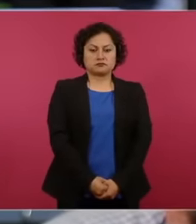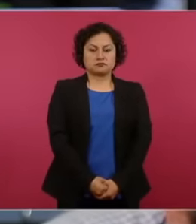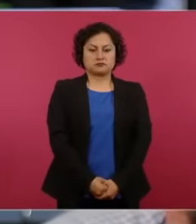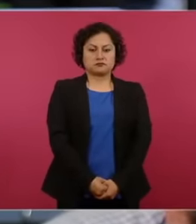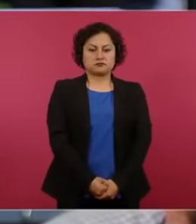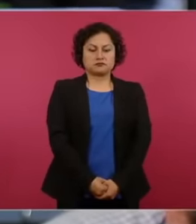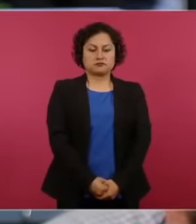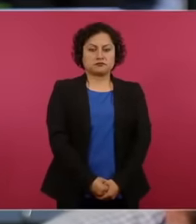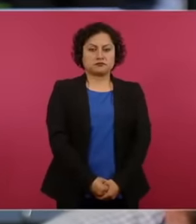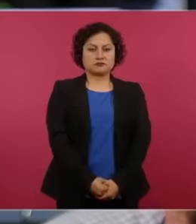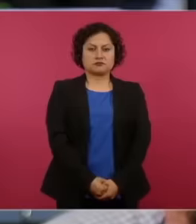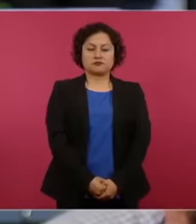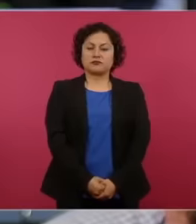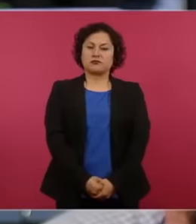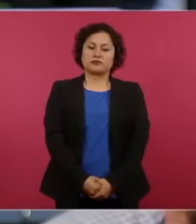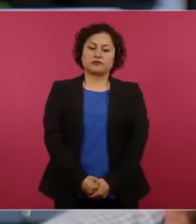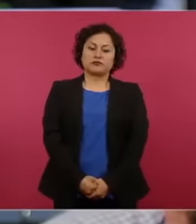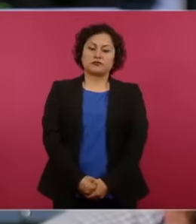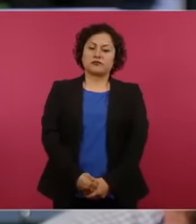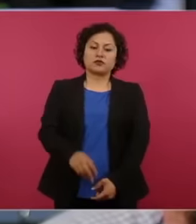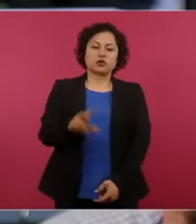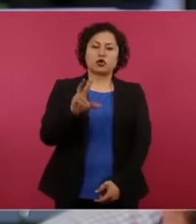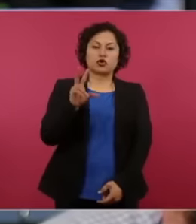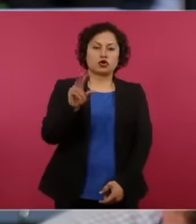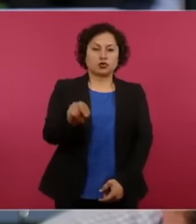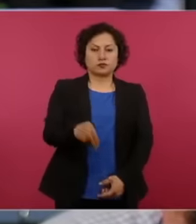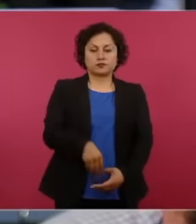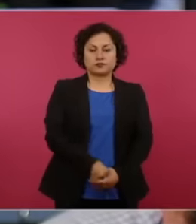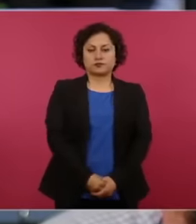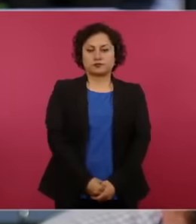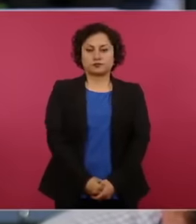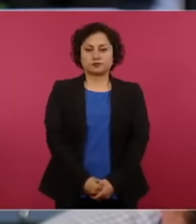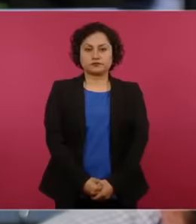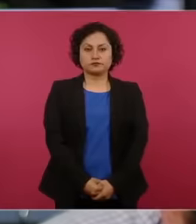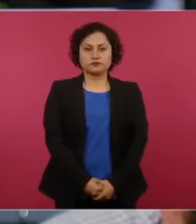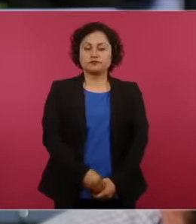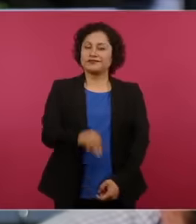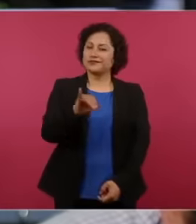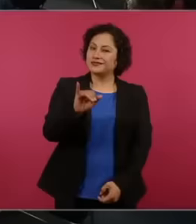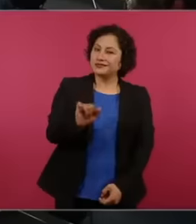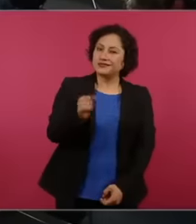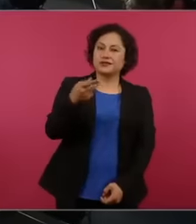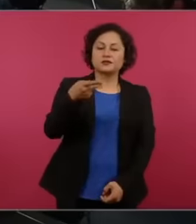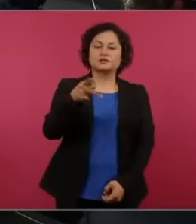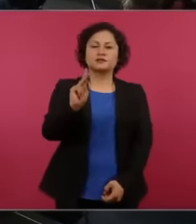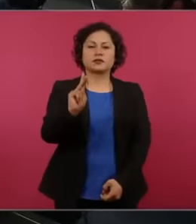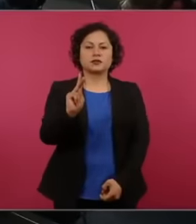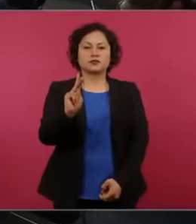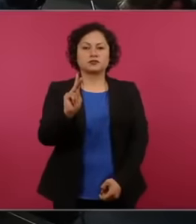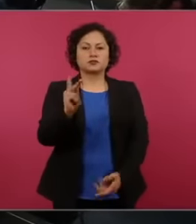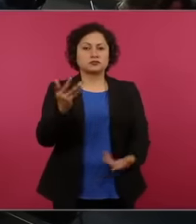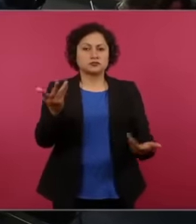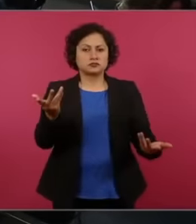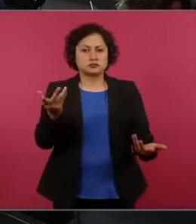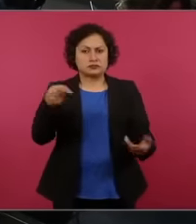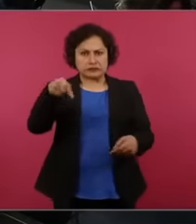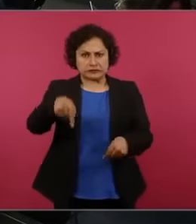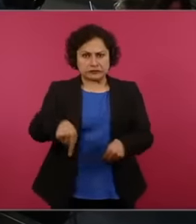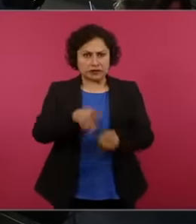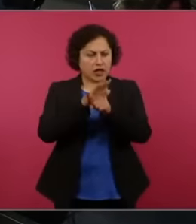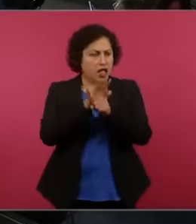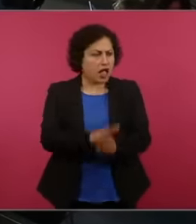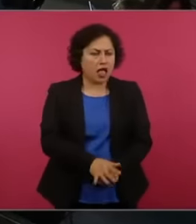international agency. I say this as a journalist because, but no, there is no limitation. Yesterday they